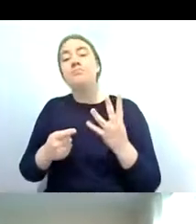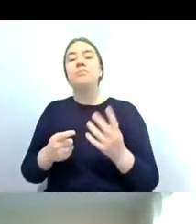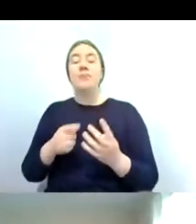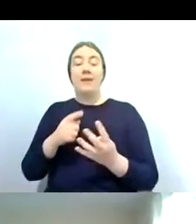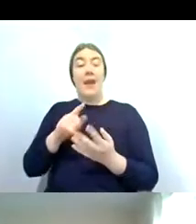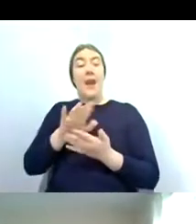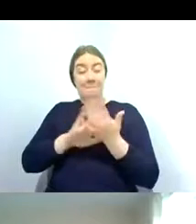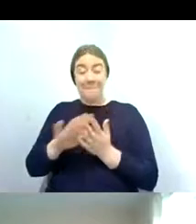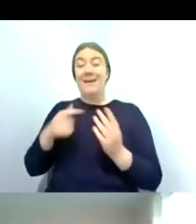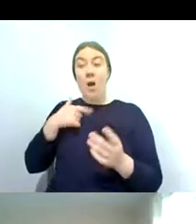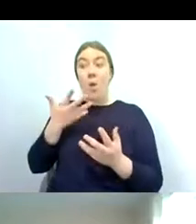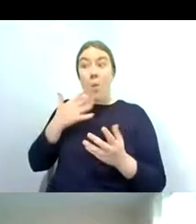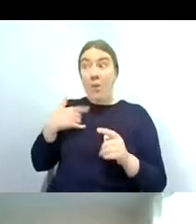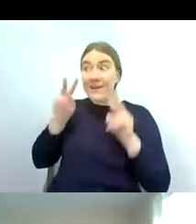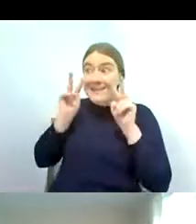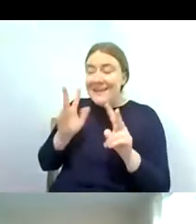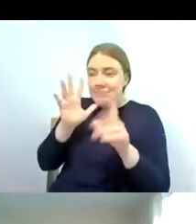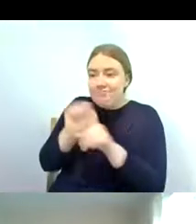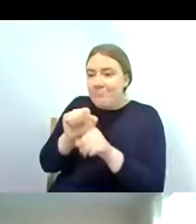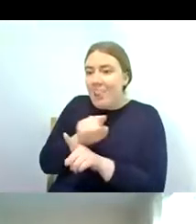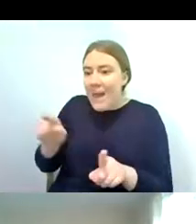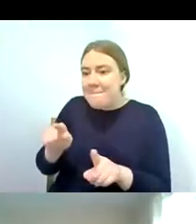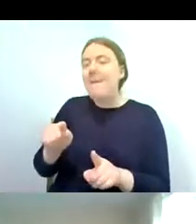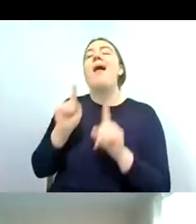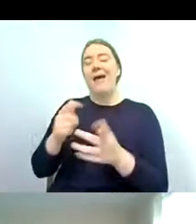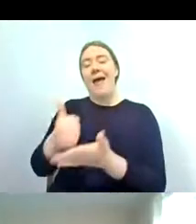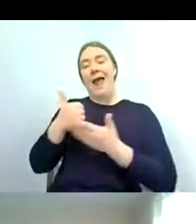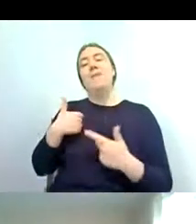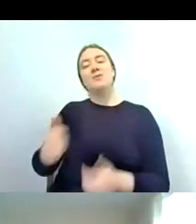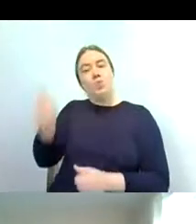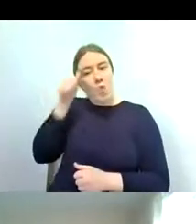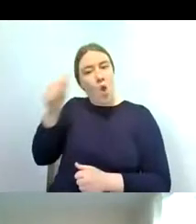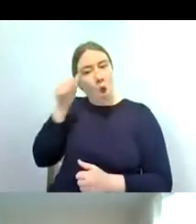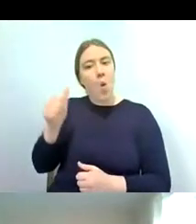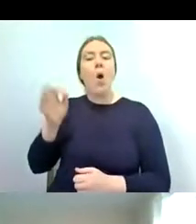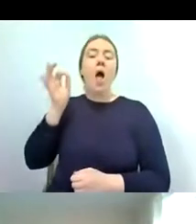good water quality indicators and because of this they're known as the canary of our rivers